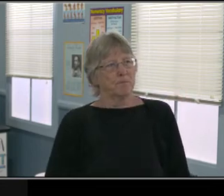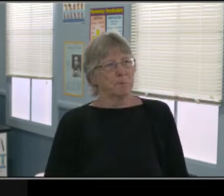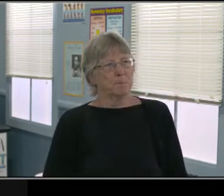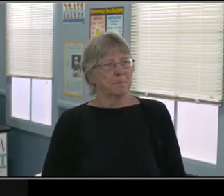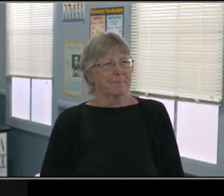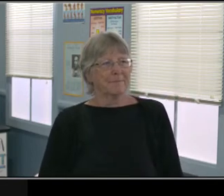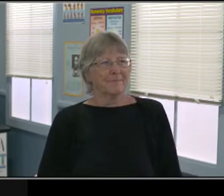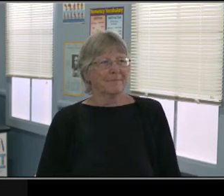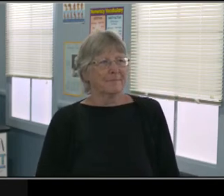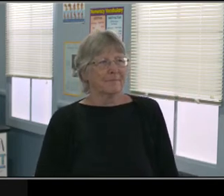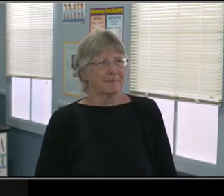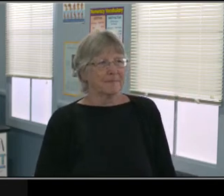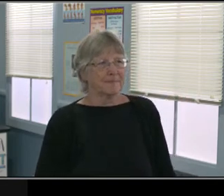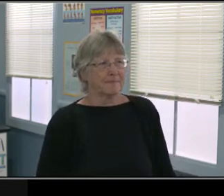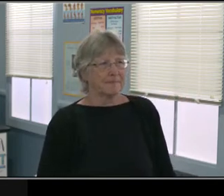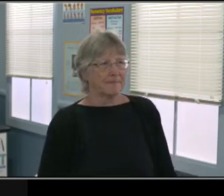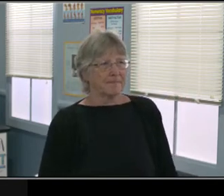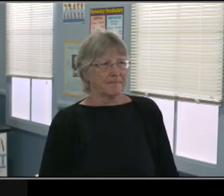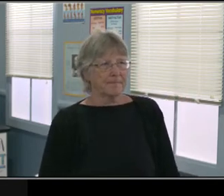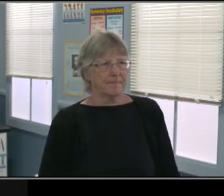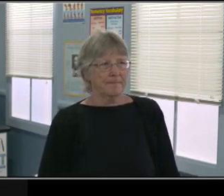All right, next slide, please. Alright.